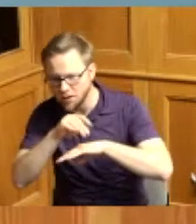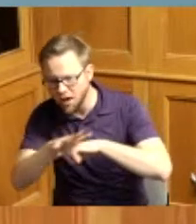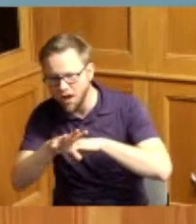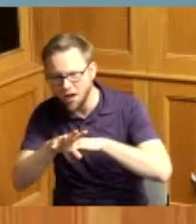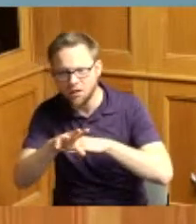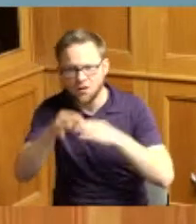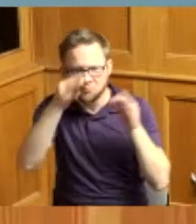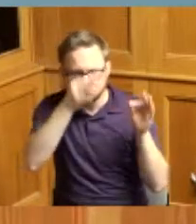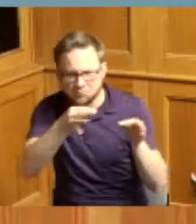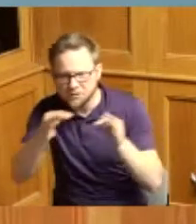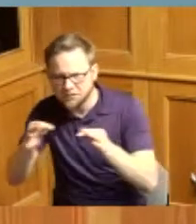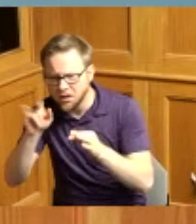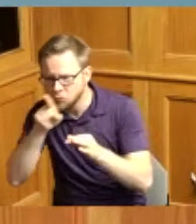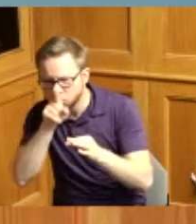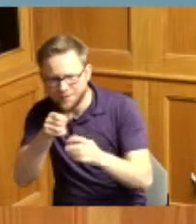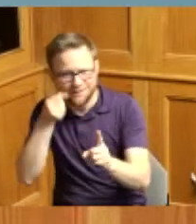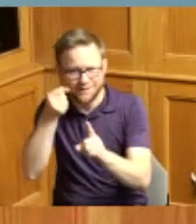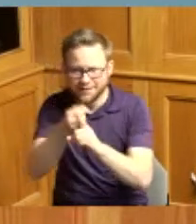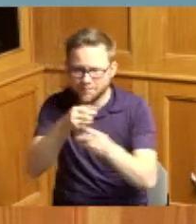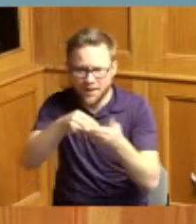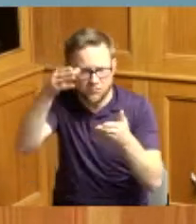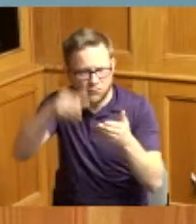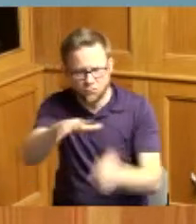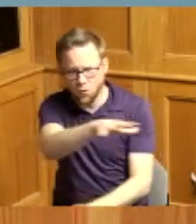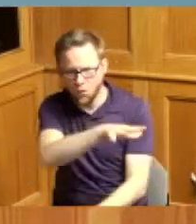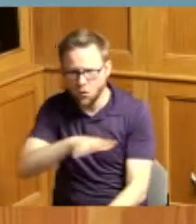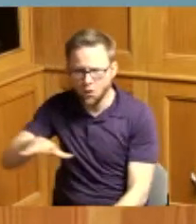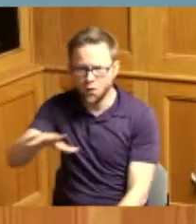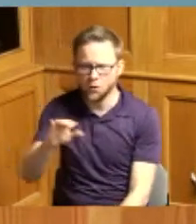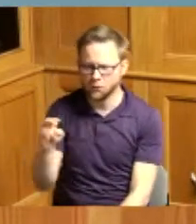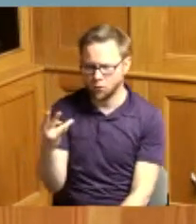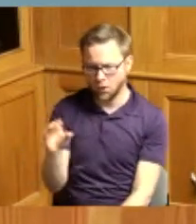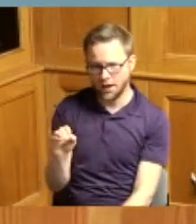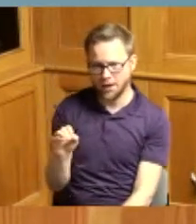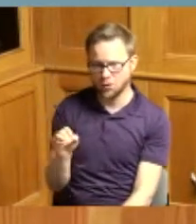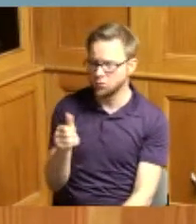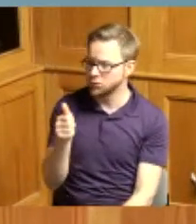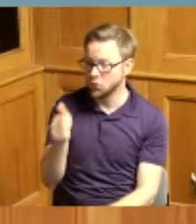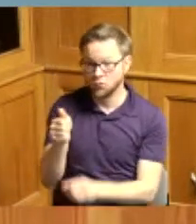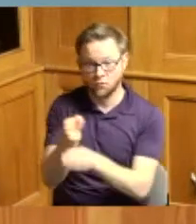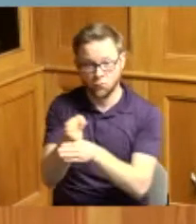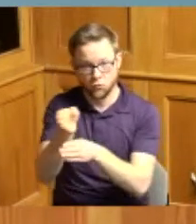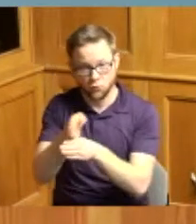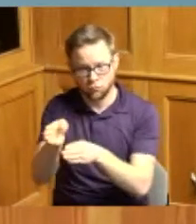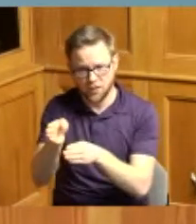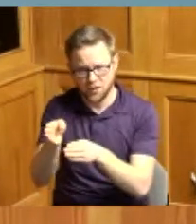across the state of Ohio and whereas Carolyn's professional career spans over 40 years of